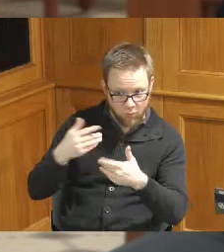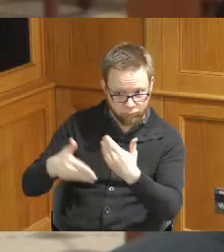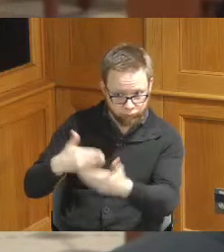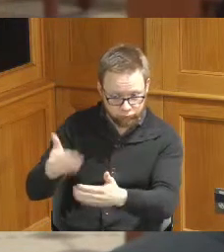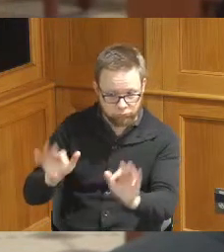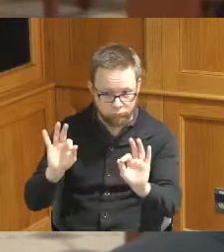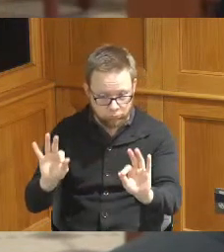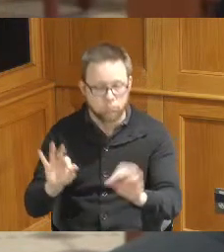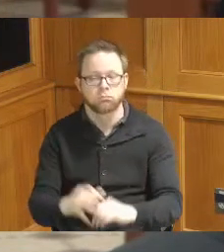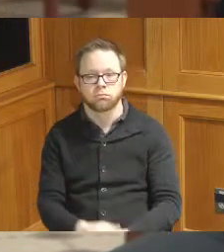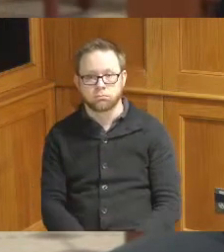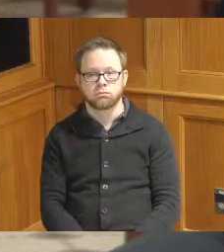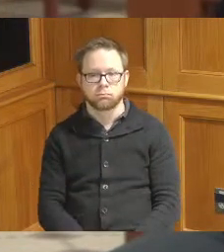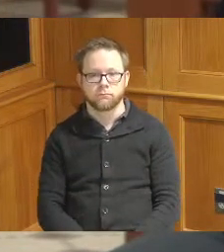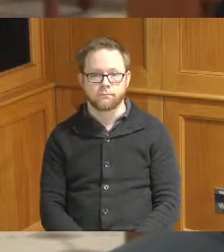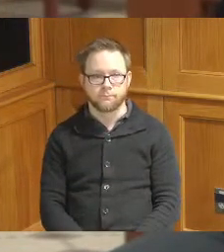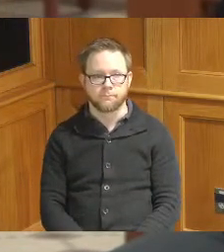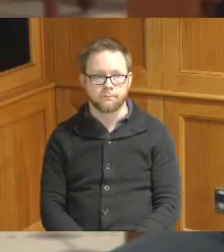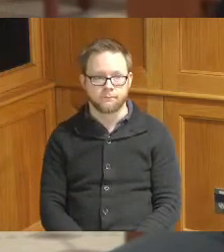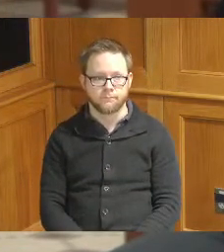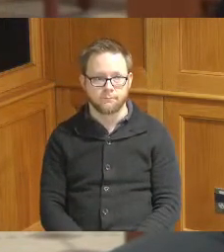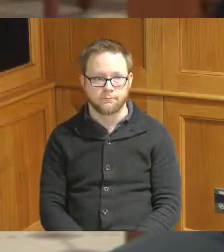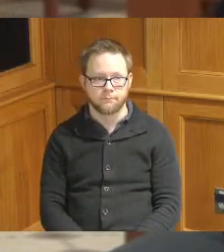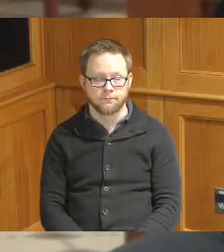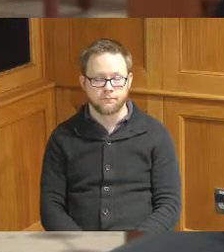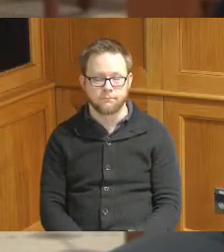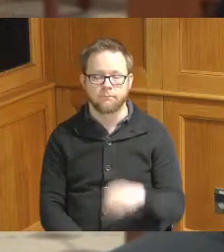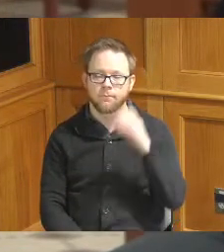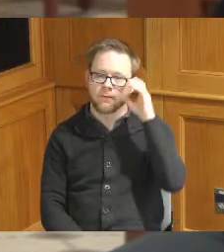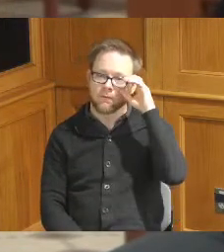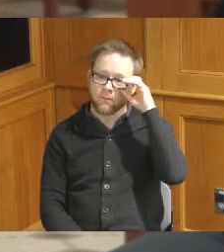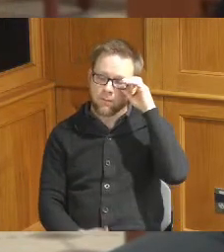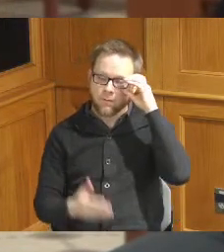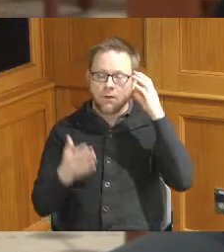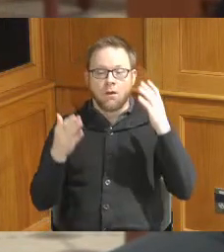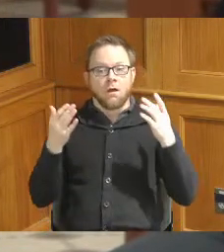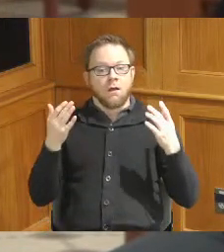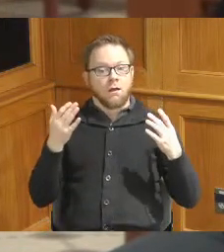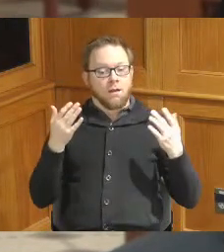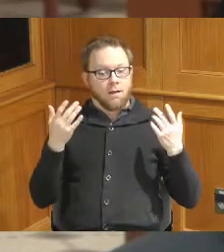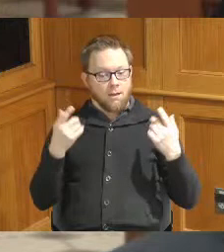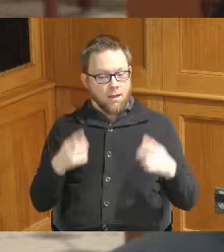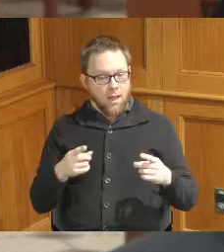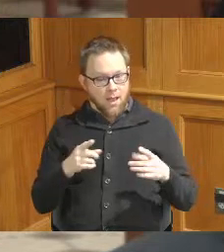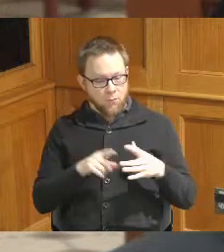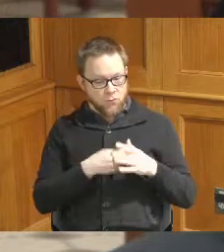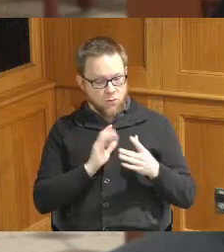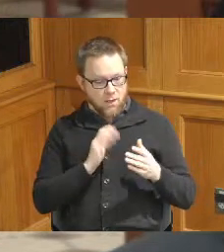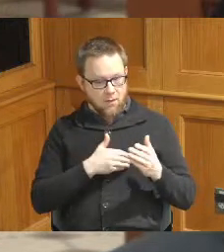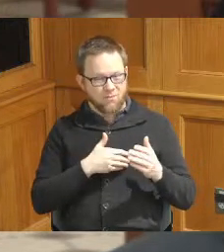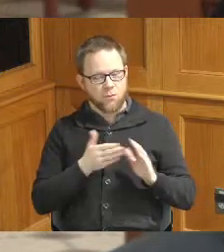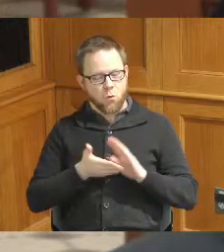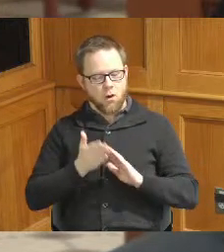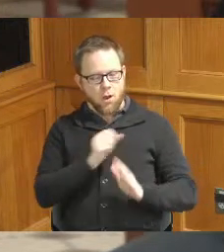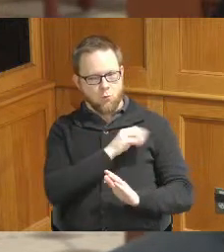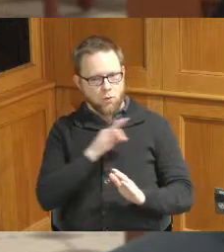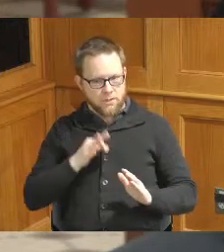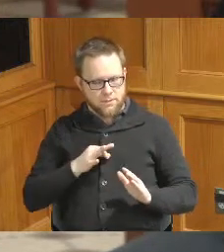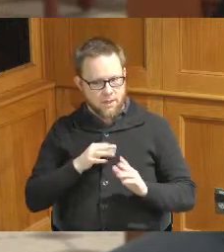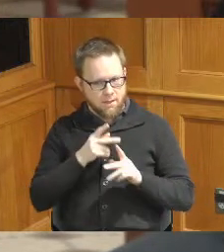to the to the facility so then we began a process MSD operations staff carefully placed processes